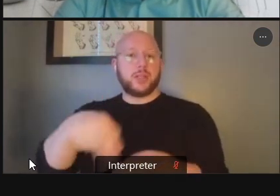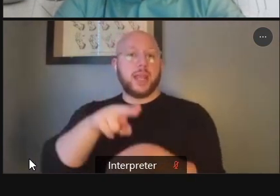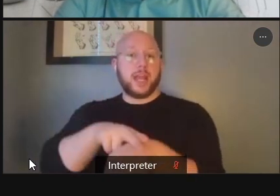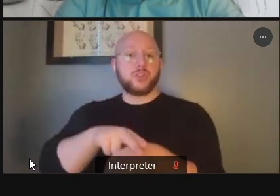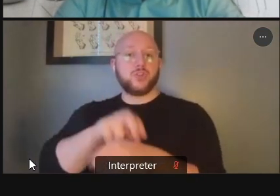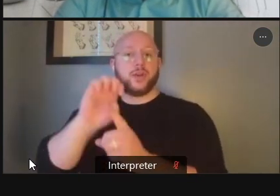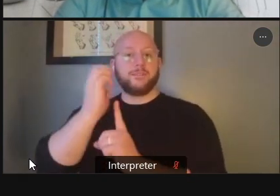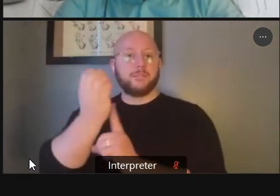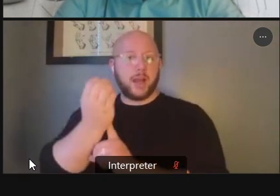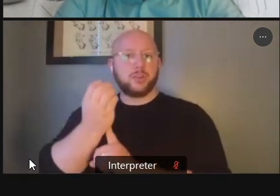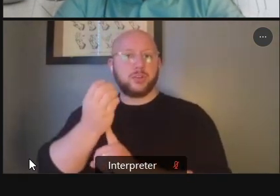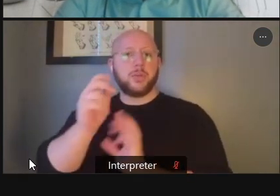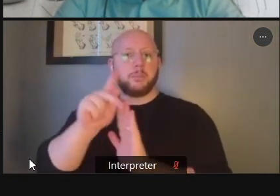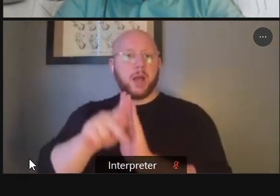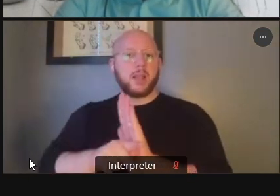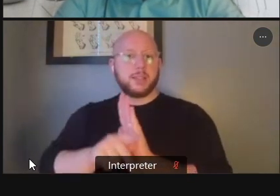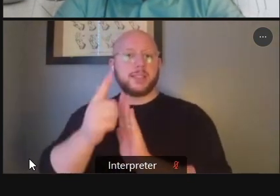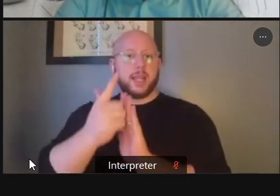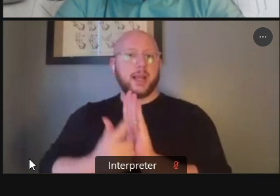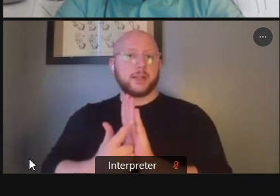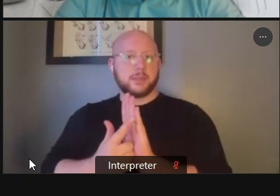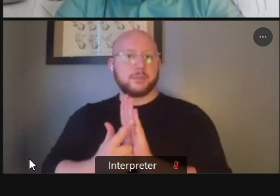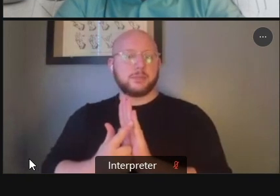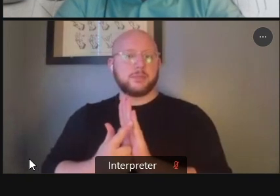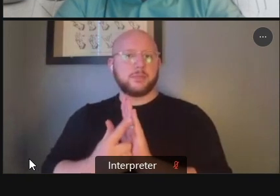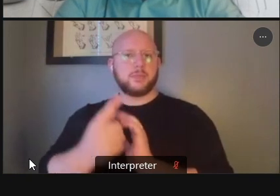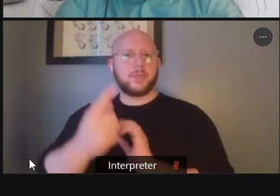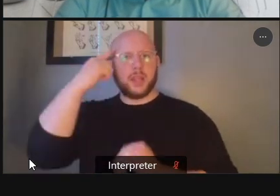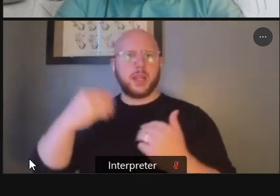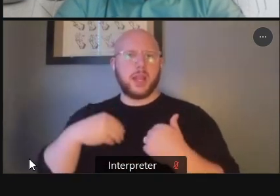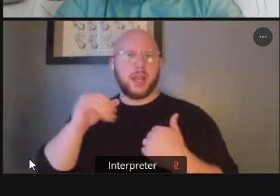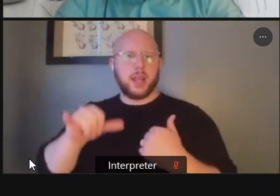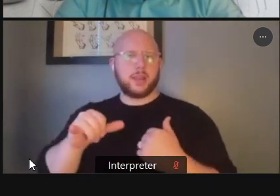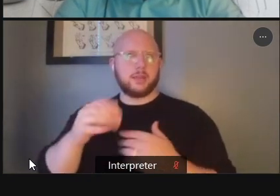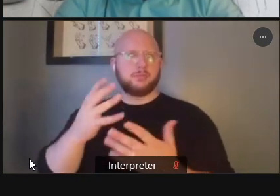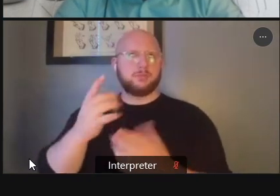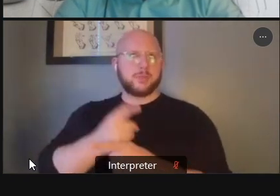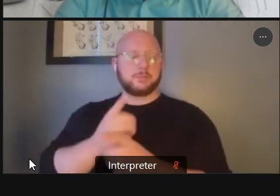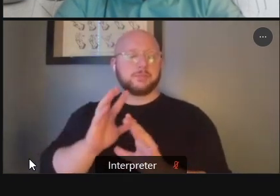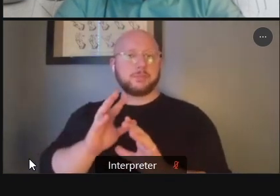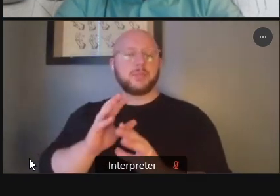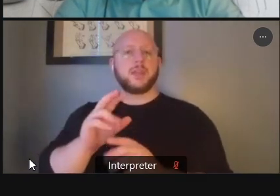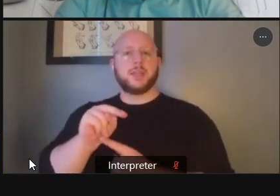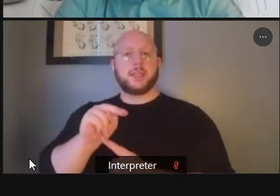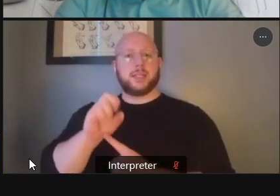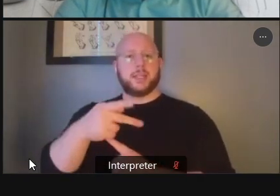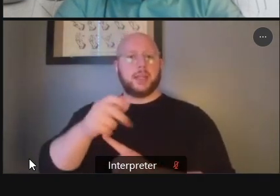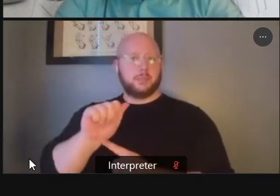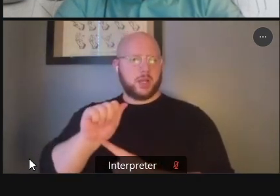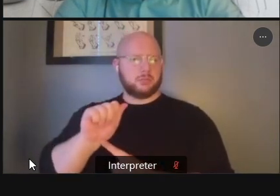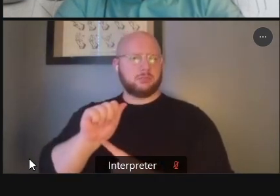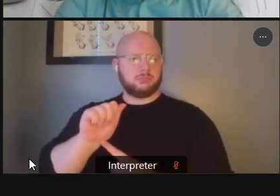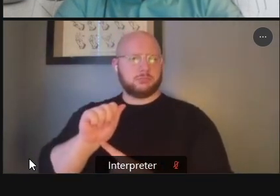policy actor meepa i think i have an acronym right um nepa or if it's you know a section